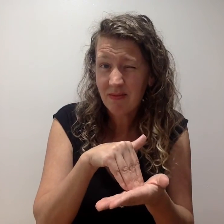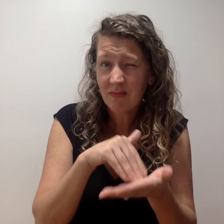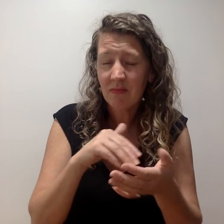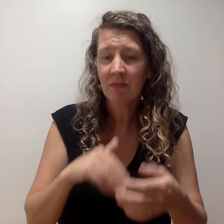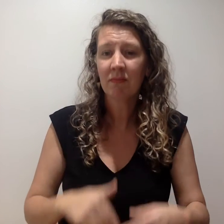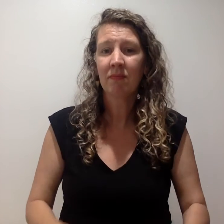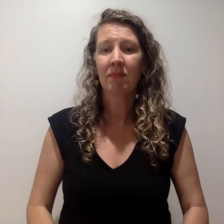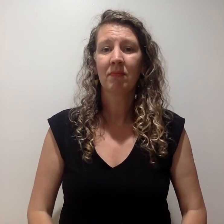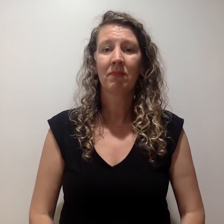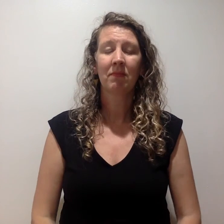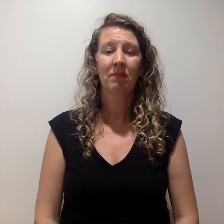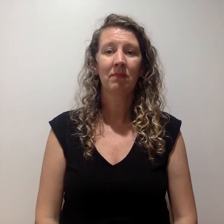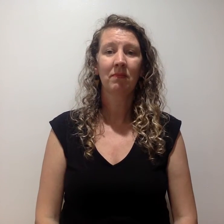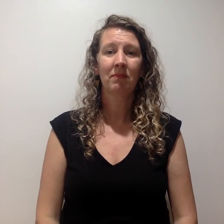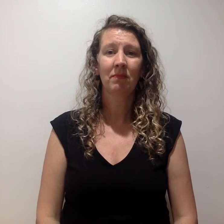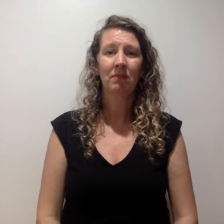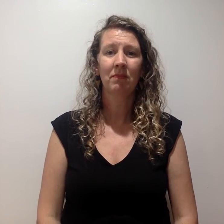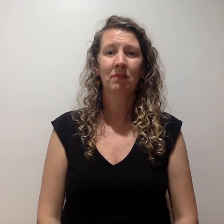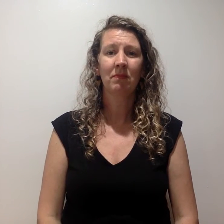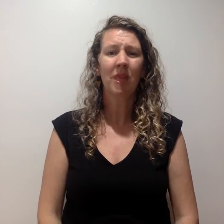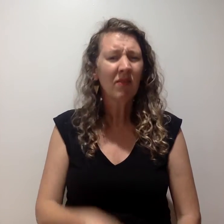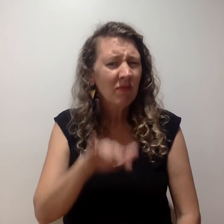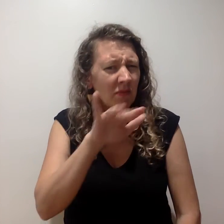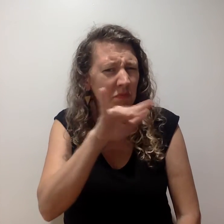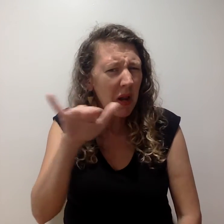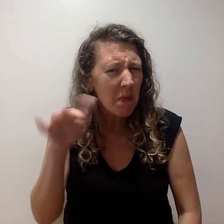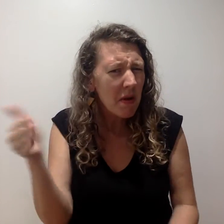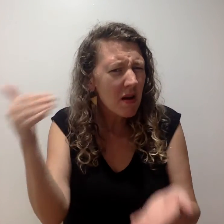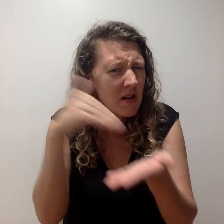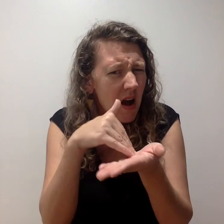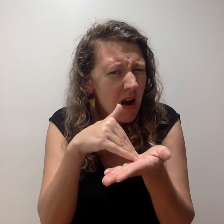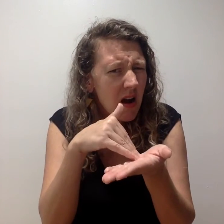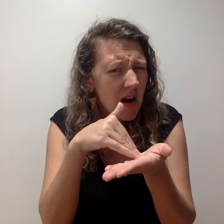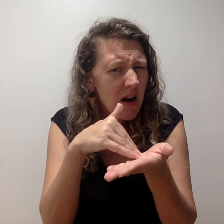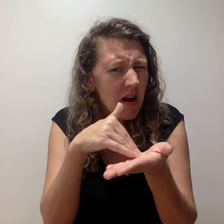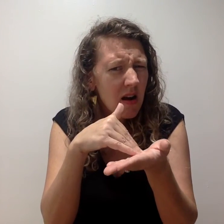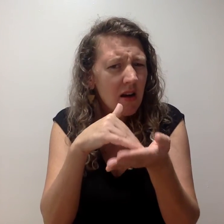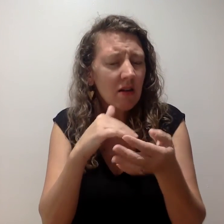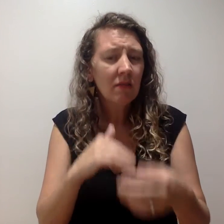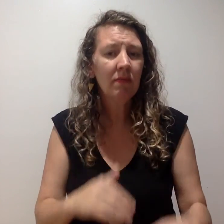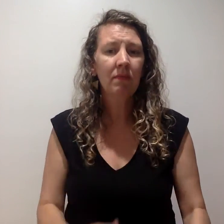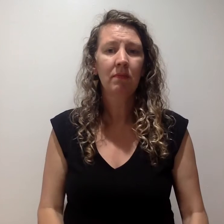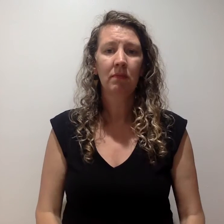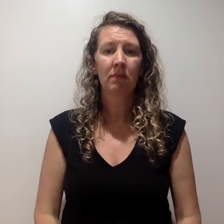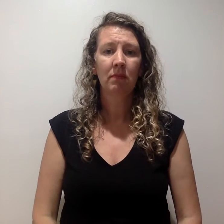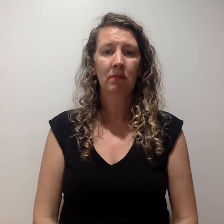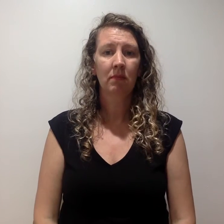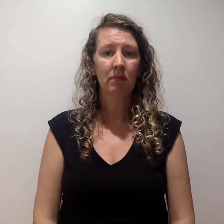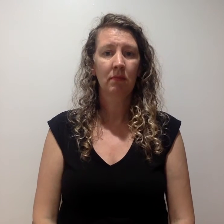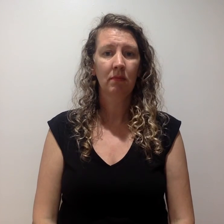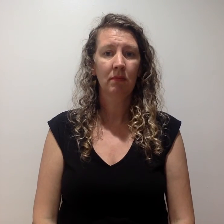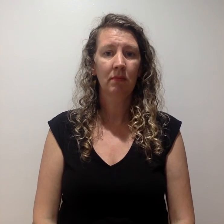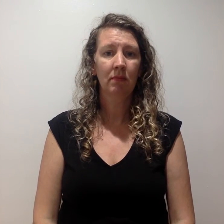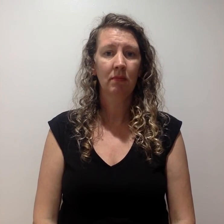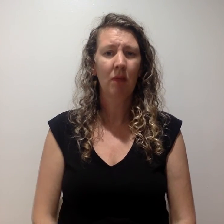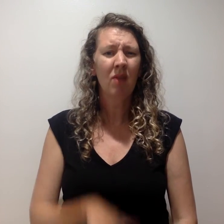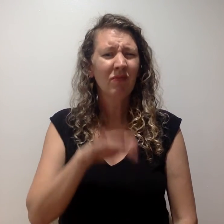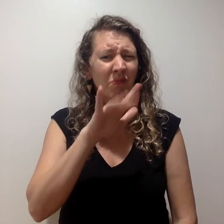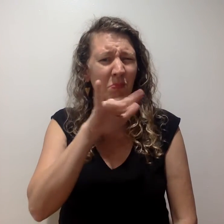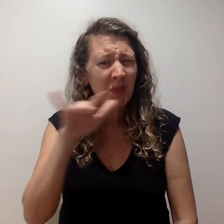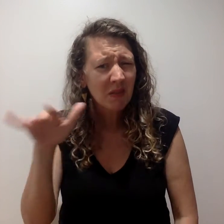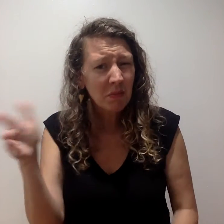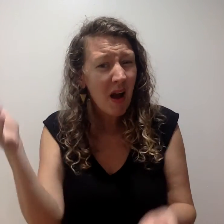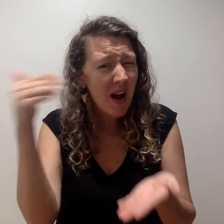CAN YOU PLEASE FINGERSPELL THAT AGAIN?